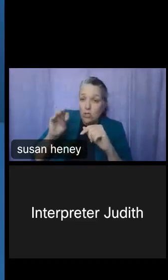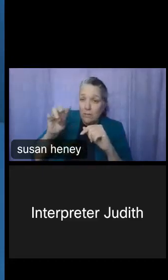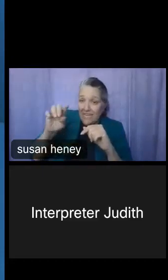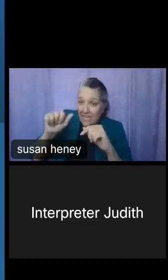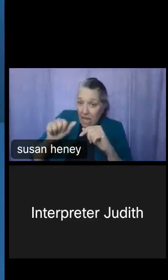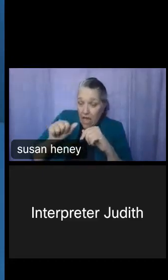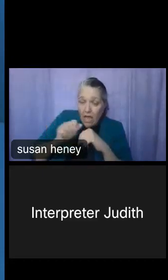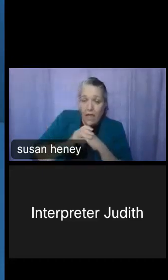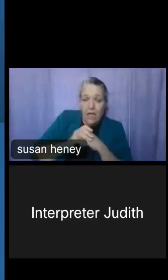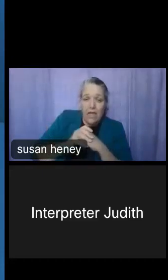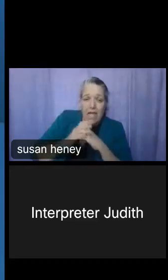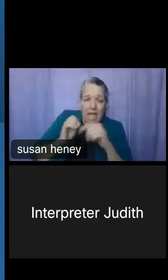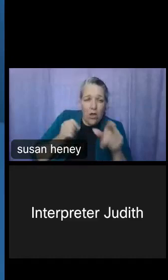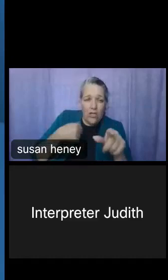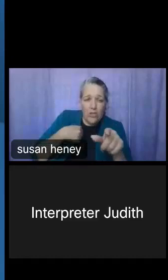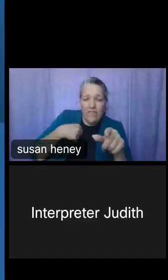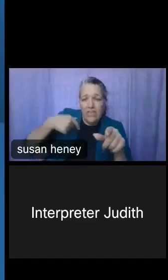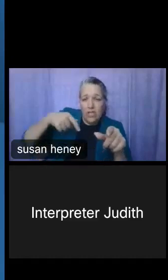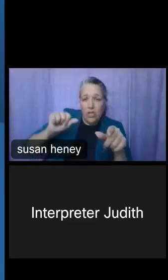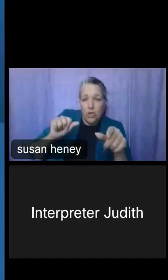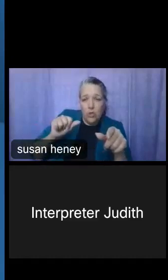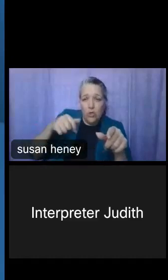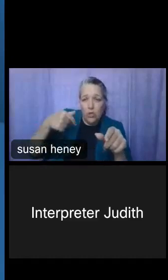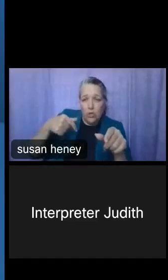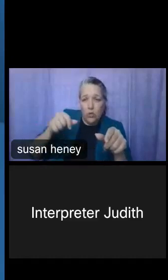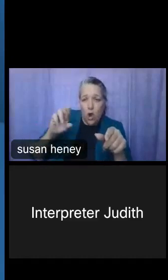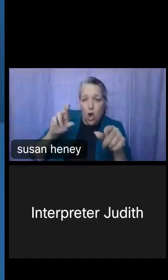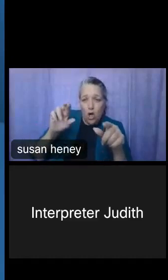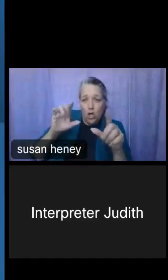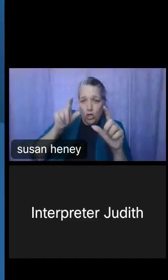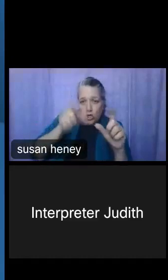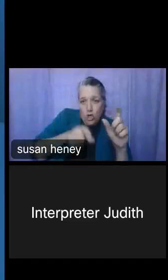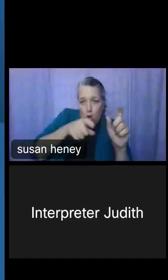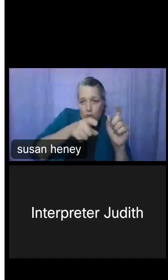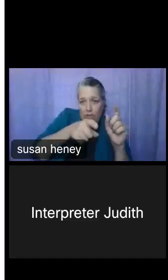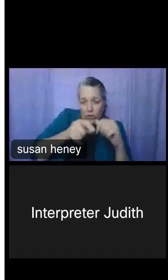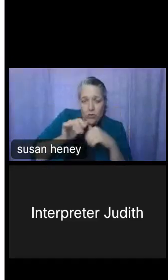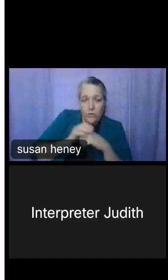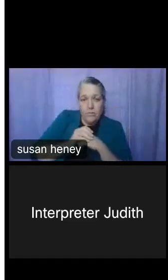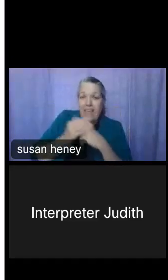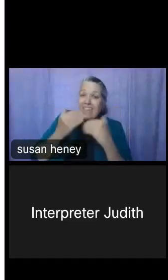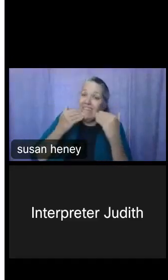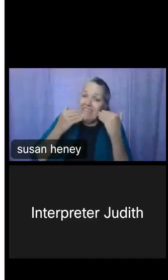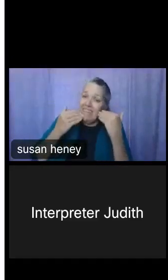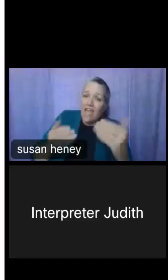easily take you to contact information for us. So thank you all so much, and we really